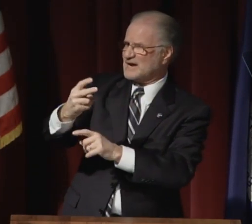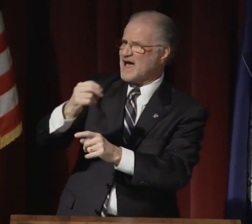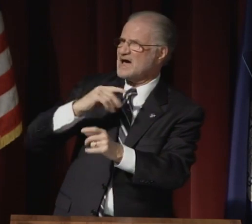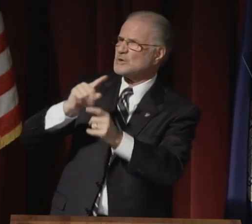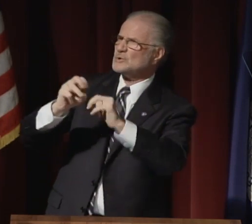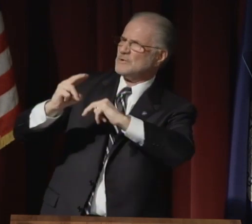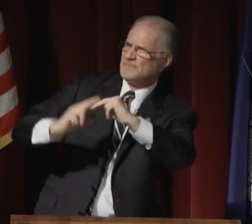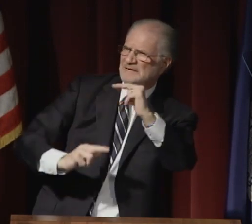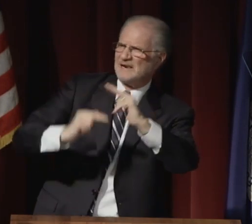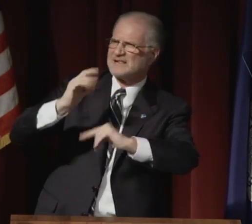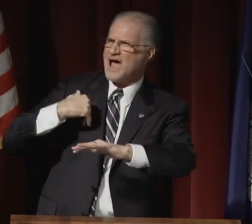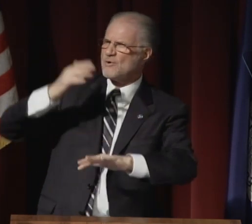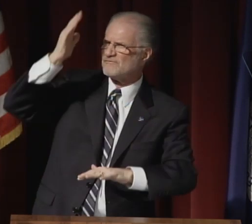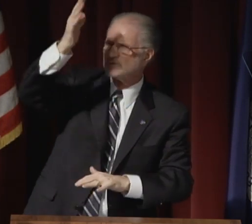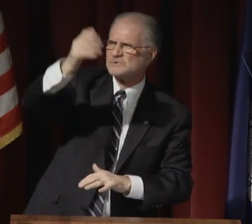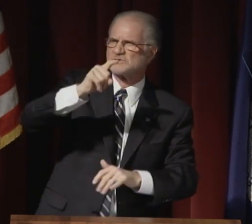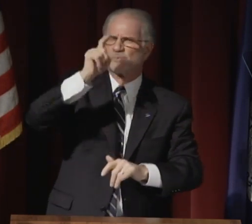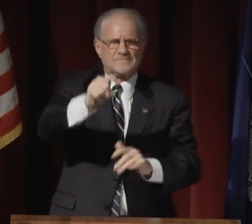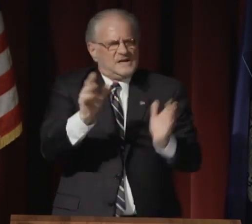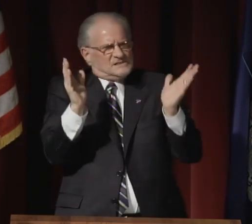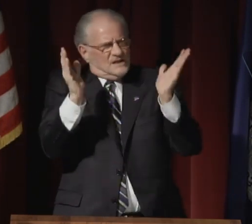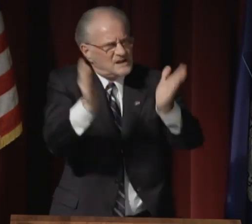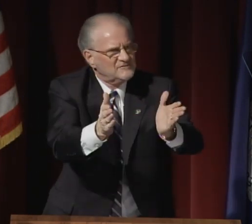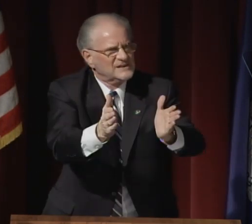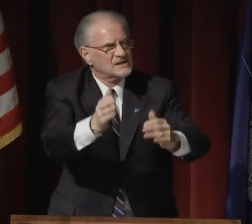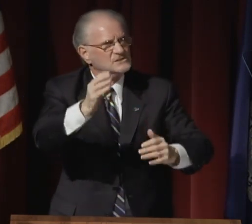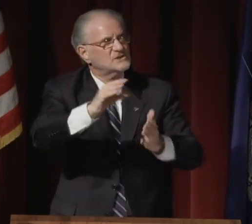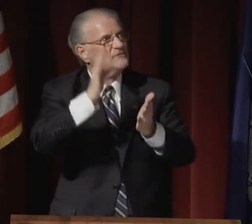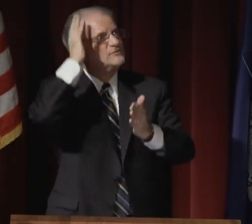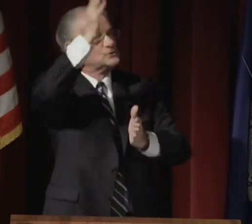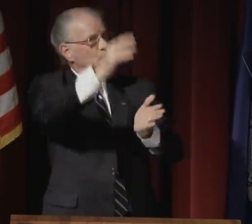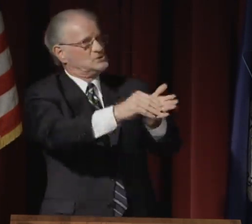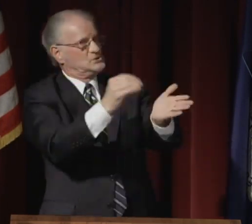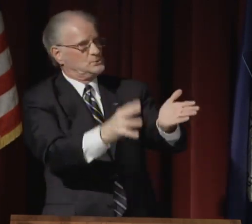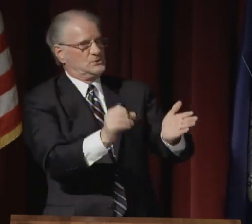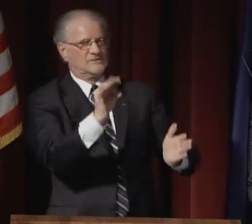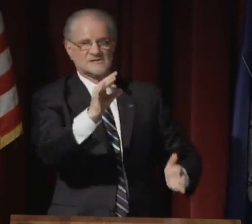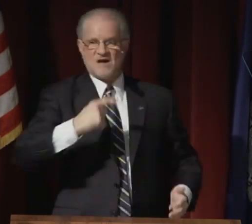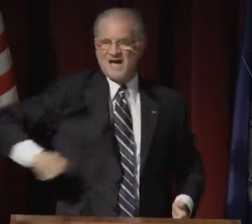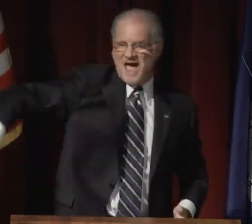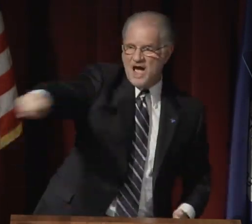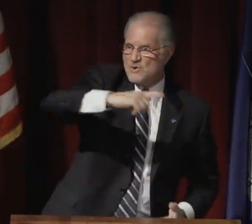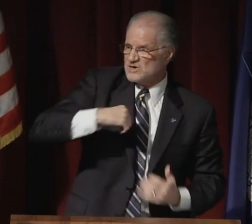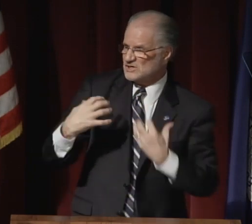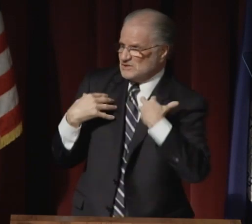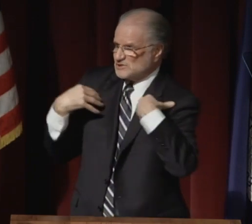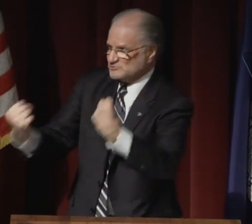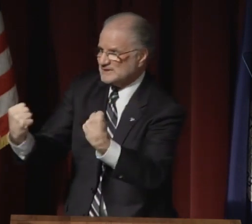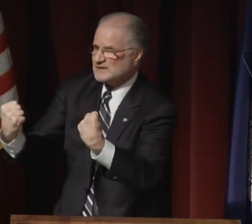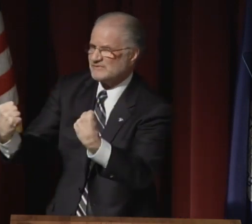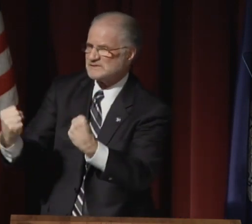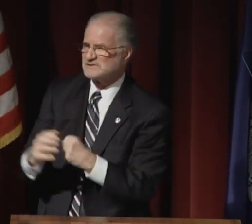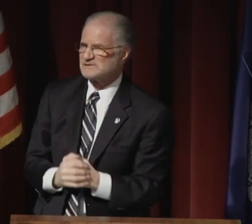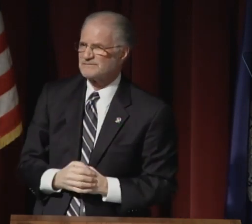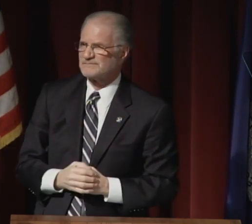Second, to build our future, we must convince future students of our strengths.